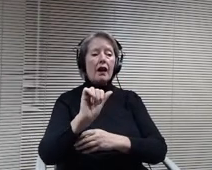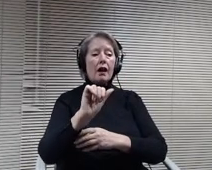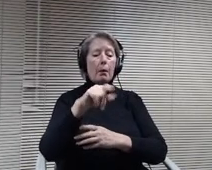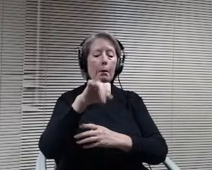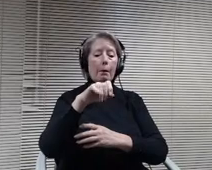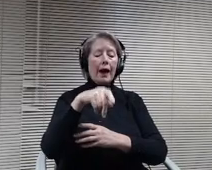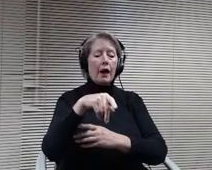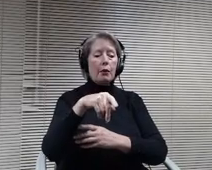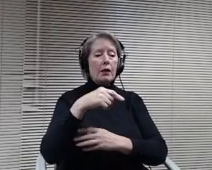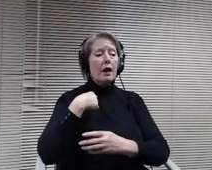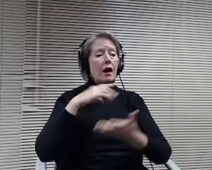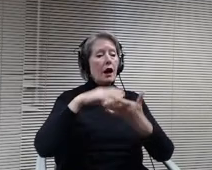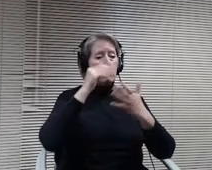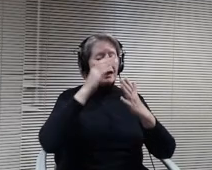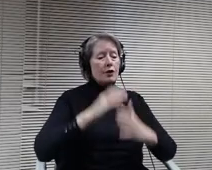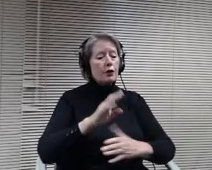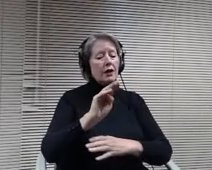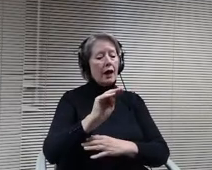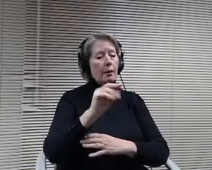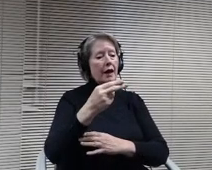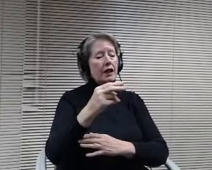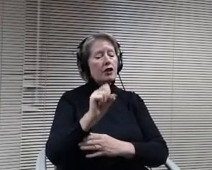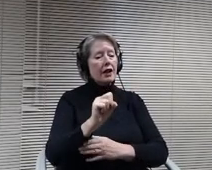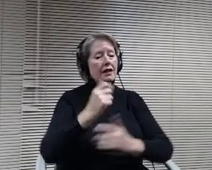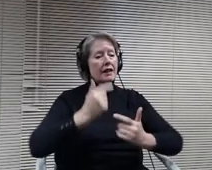Minne, Tonka at 5720 Scenic Heights Drive near the high